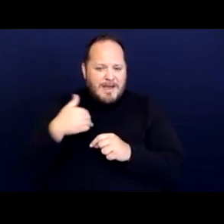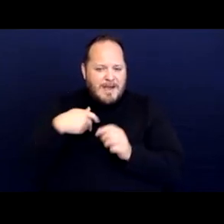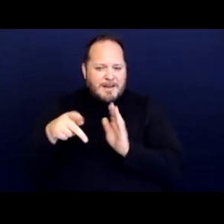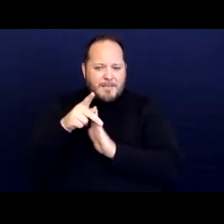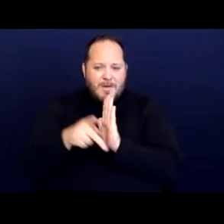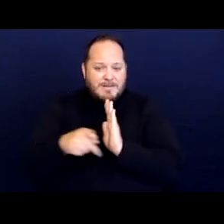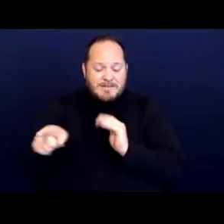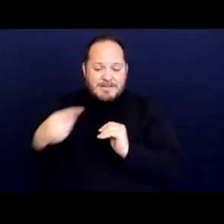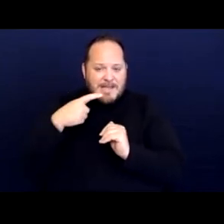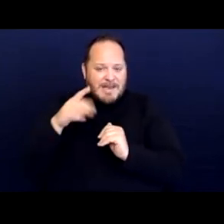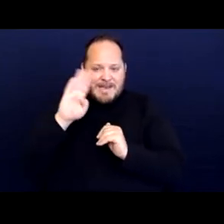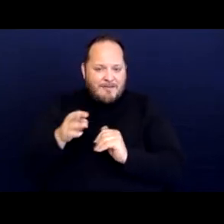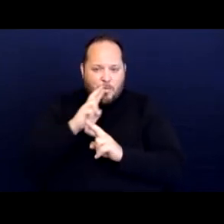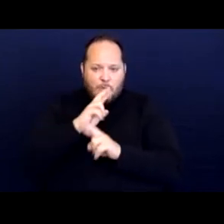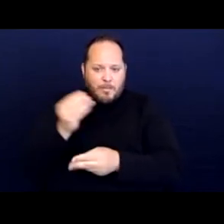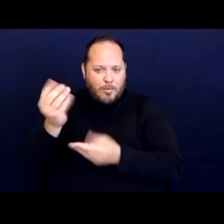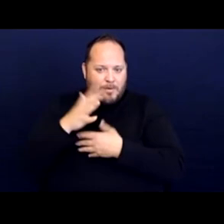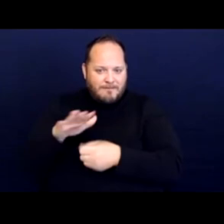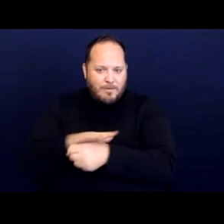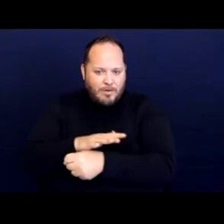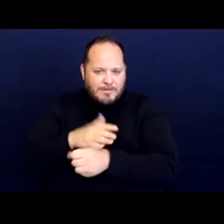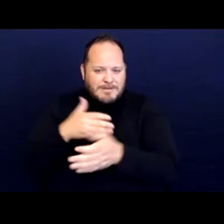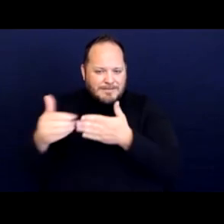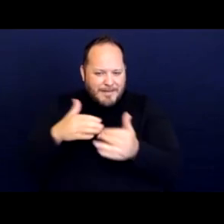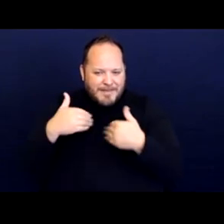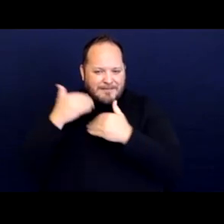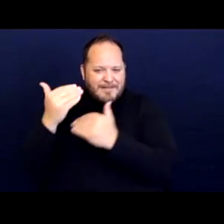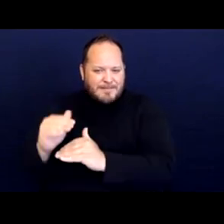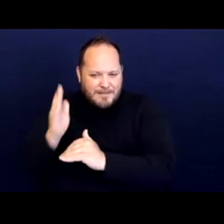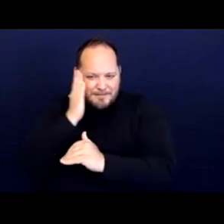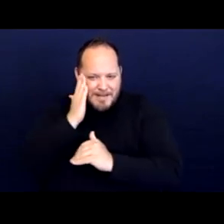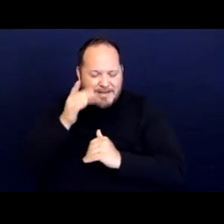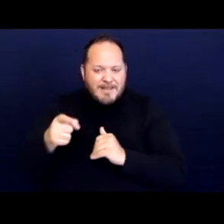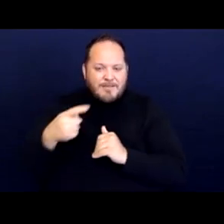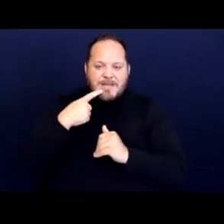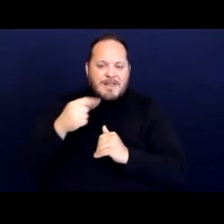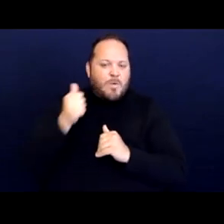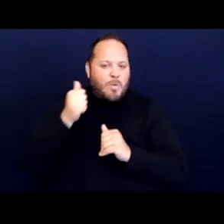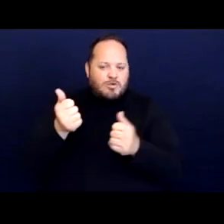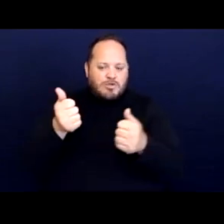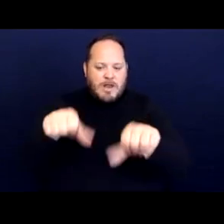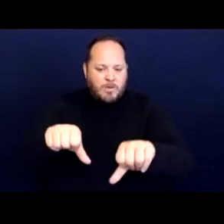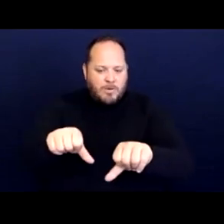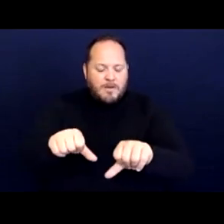Despite the fact that they had a limited beds they just said that they wouldn't turn anyone away. Even though they also had a policy